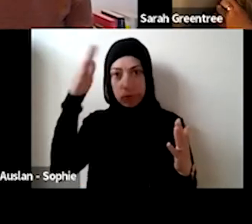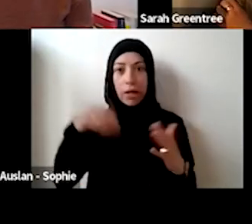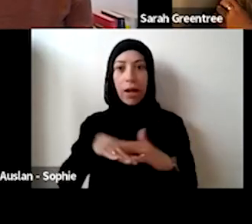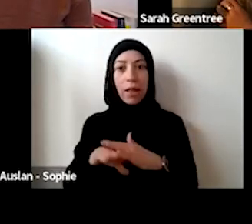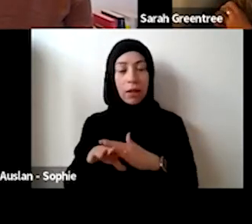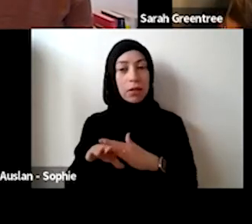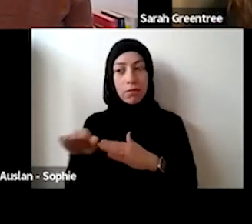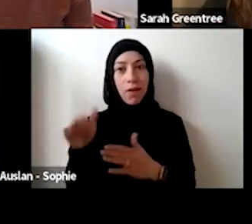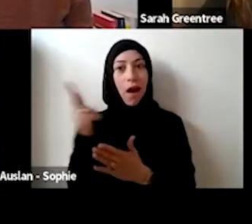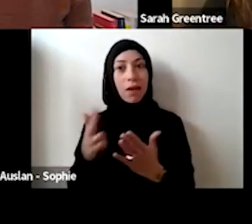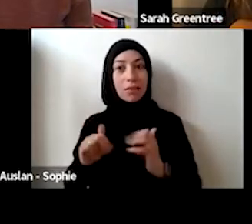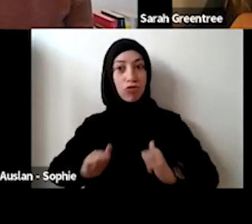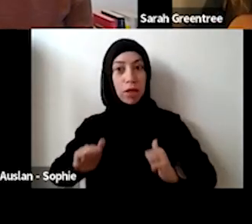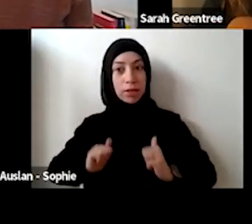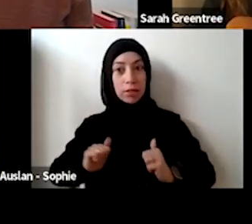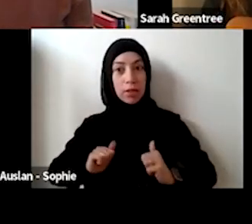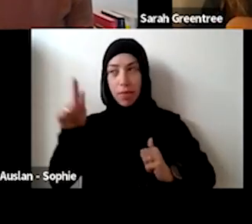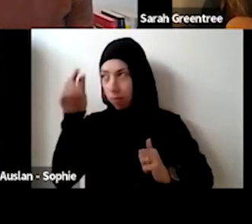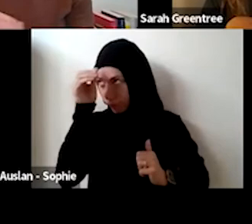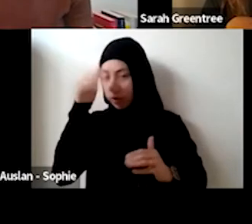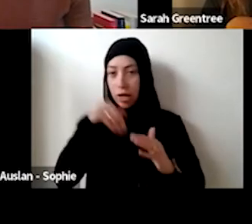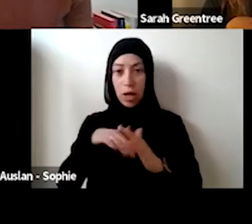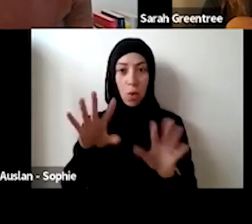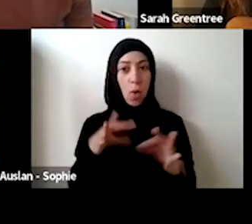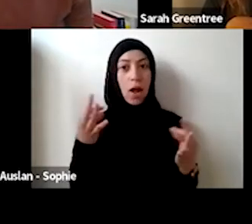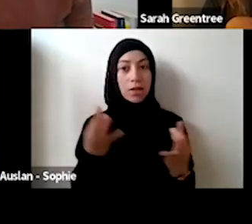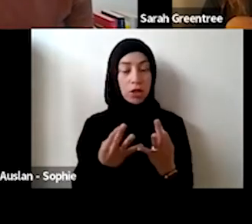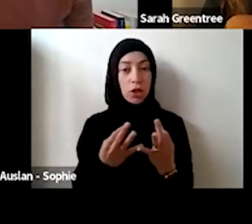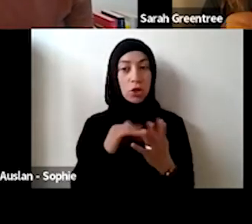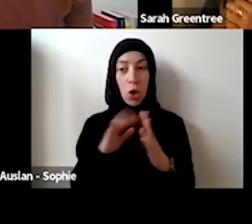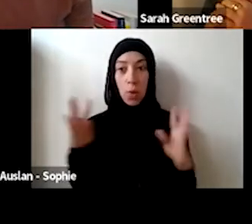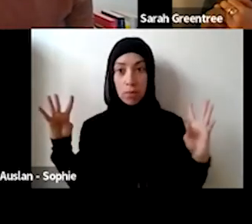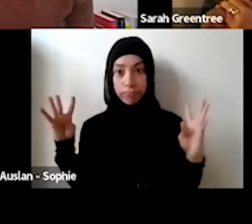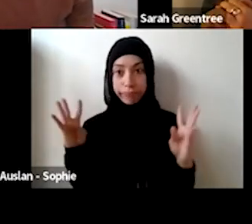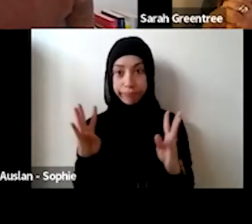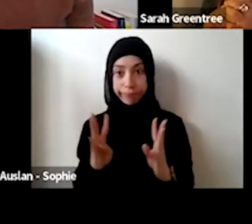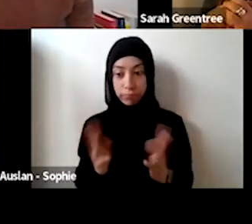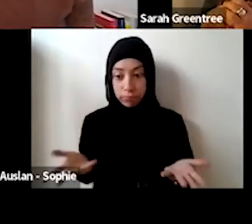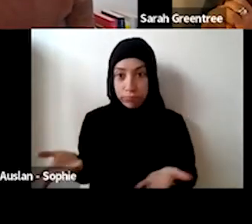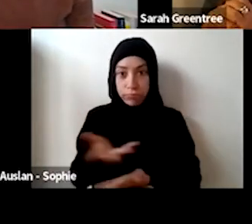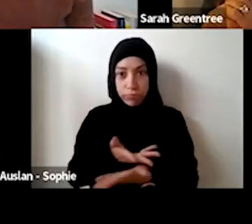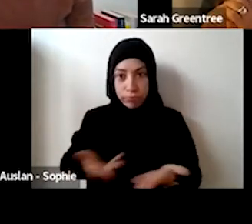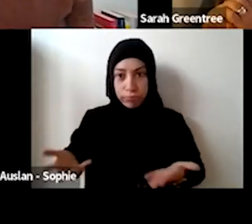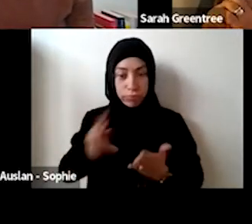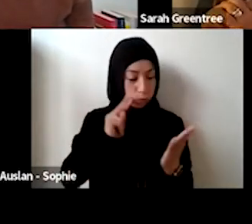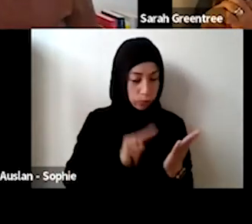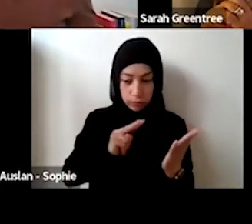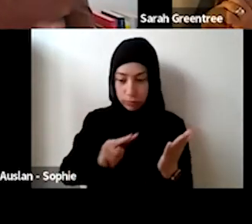experts in arts practice and organisations, and we bring them together to have a detailed they've they've experts in the arts practice Experts in organizations, and we'll bring them together to have a data discussion on both the expressions of interest and the applications.